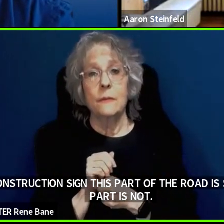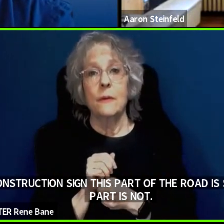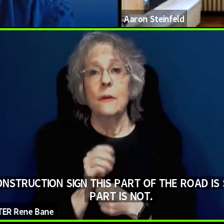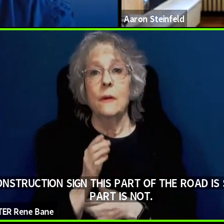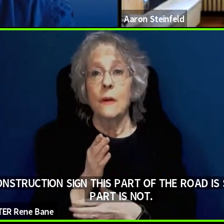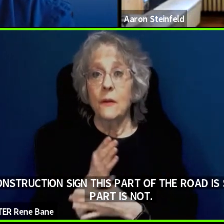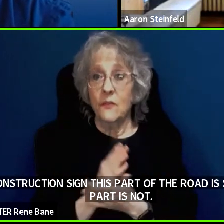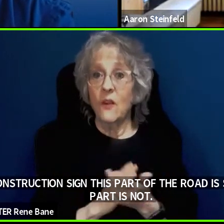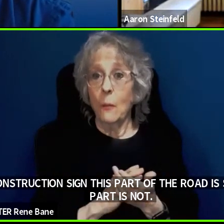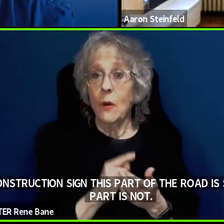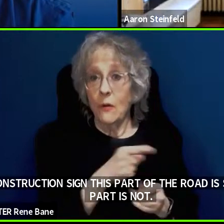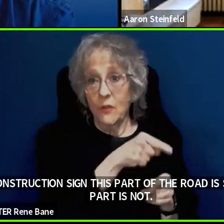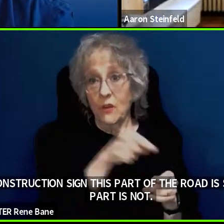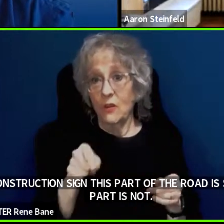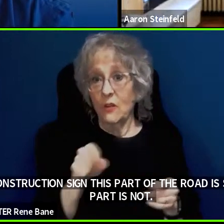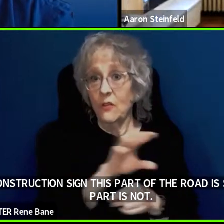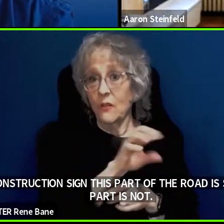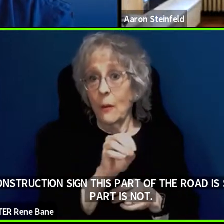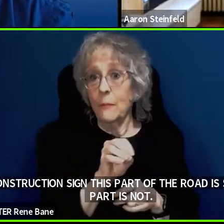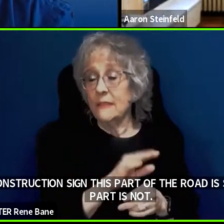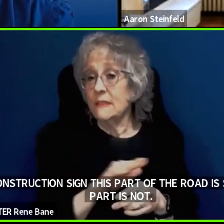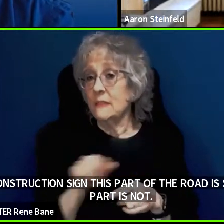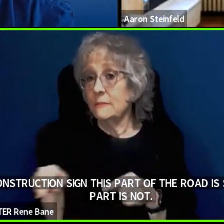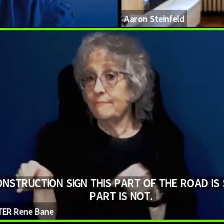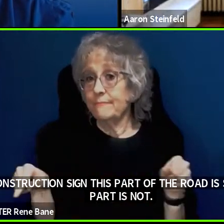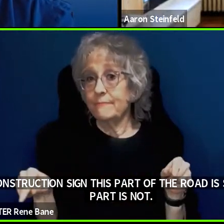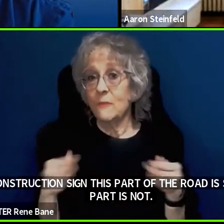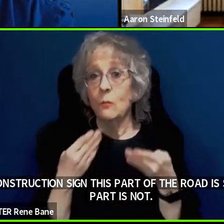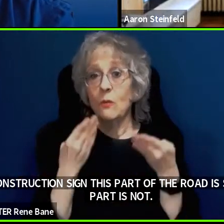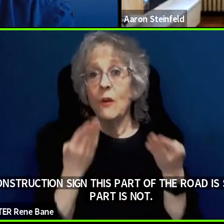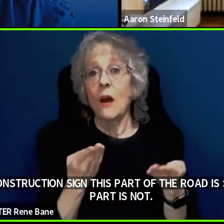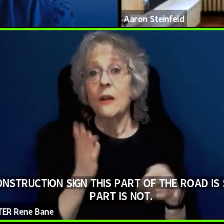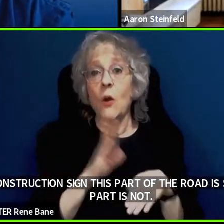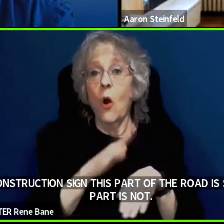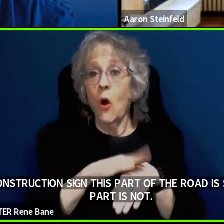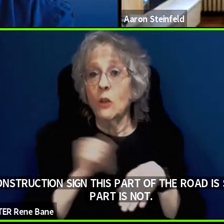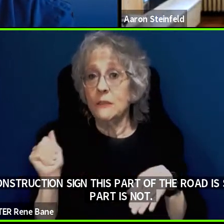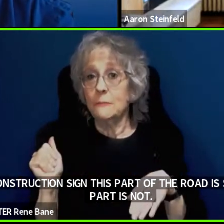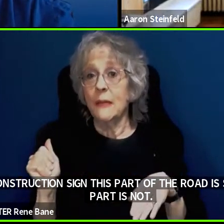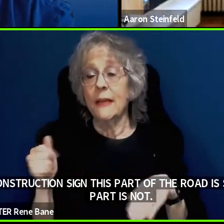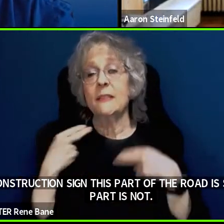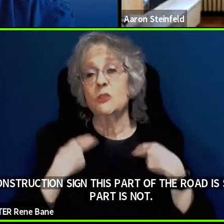companies to provide this sort of essentially on-demand human assistance for the vehicles.